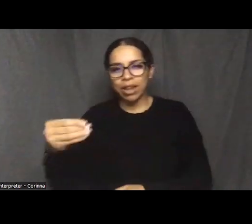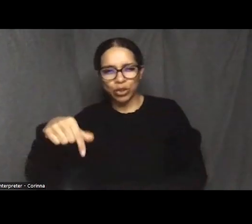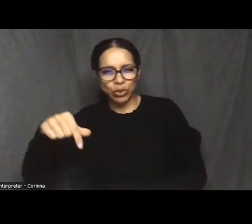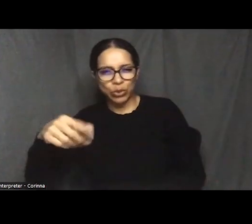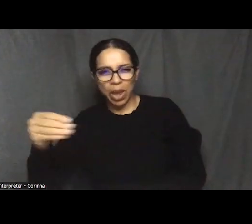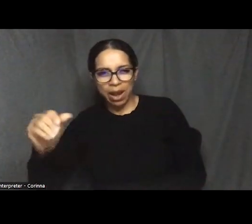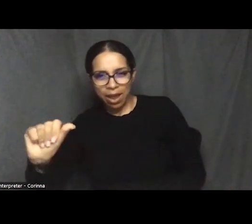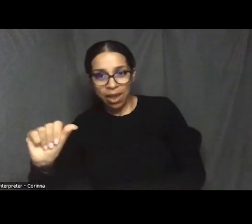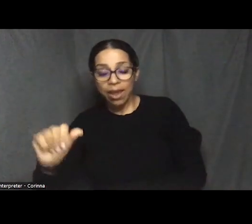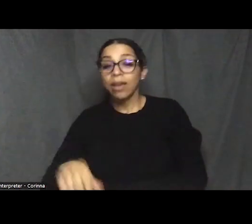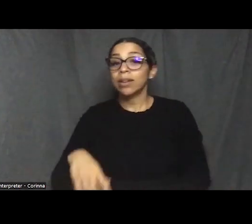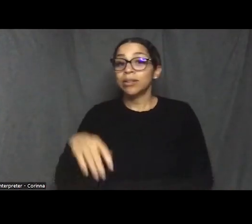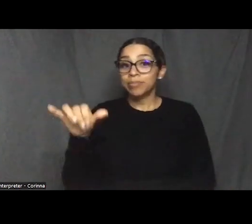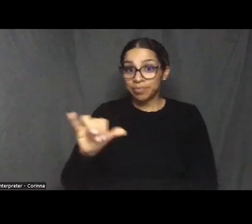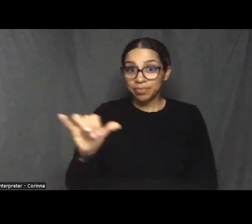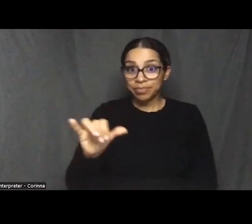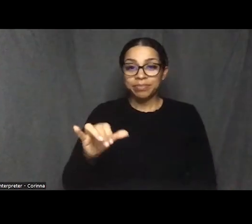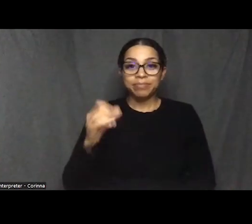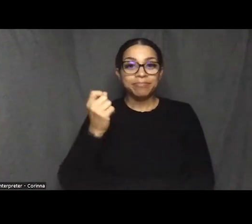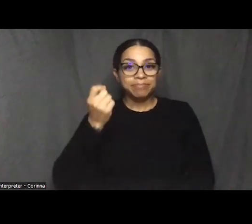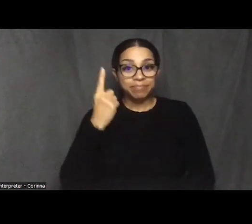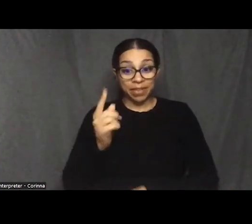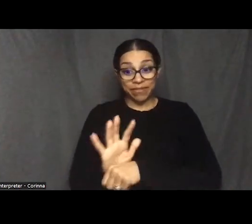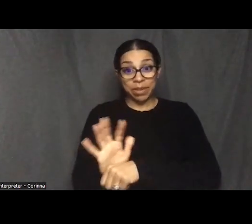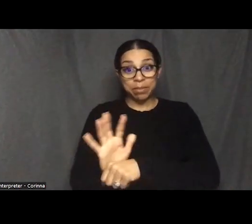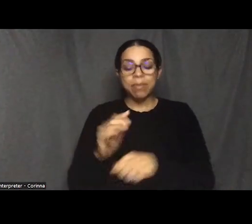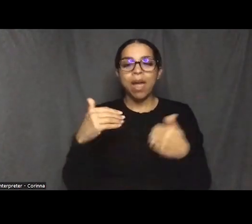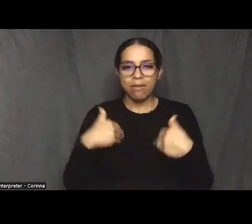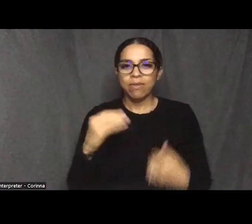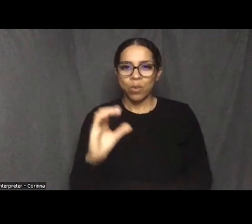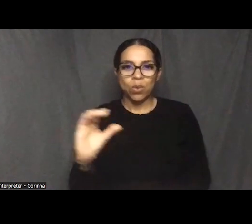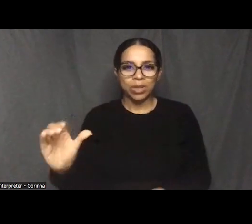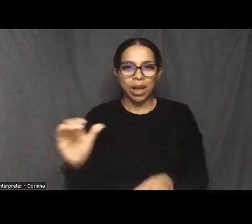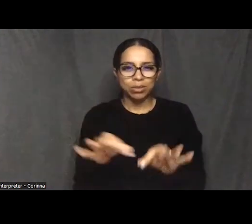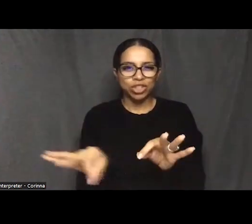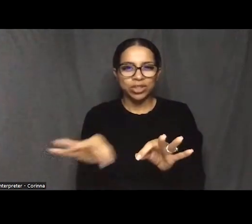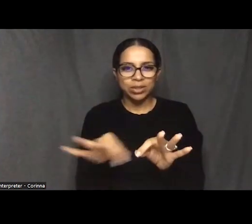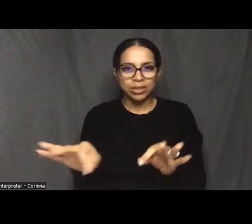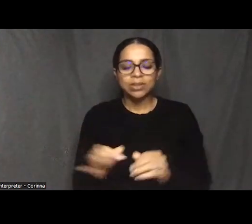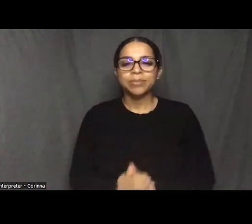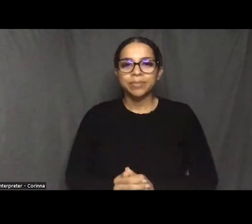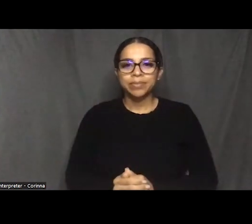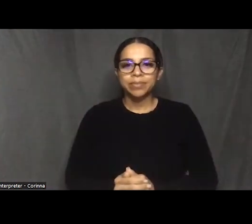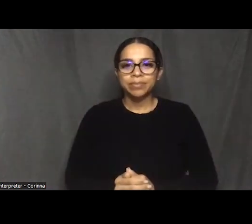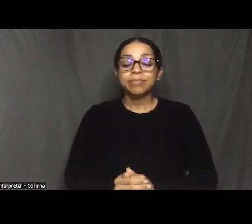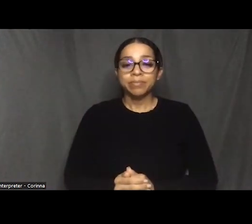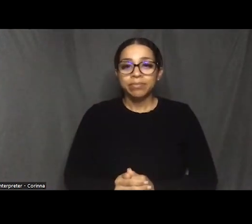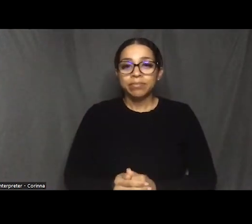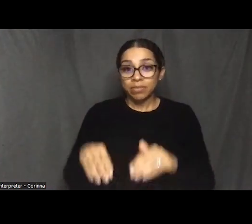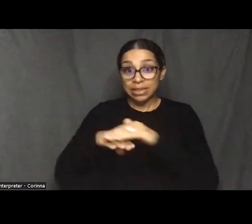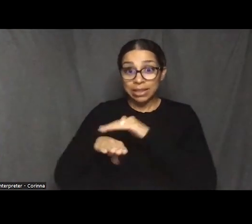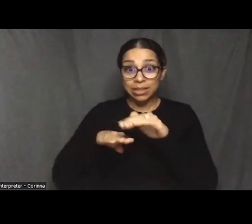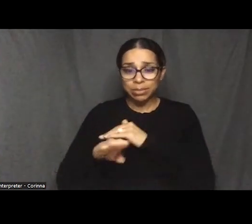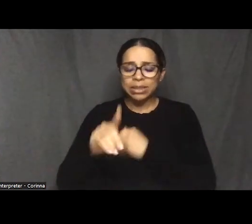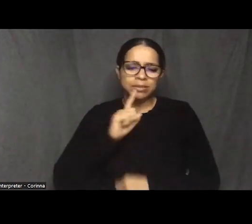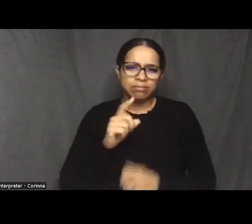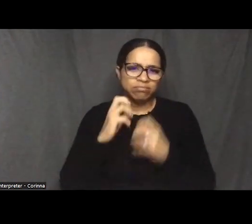captions embedded in the film during the screening. I'd like to add that accessibility is a core value at the Peale, so